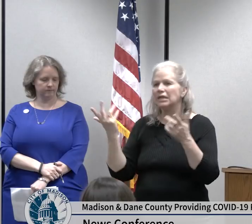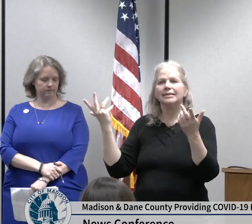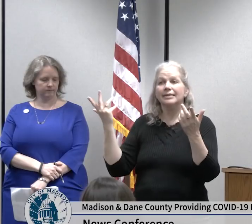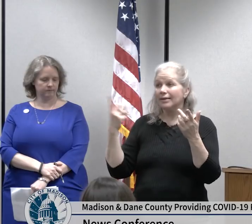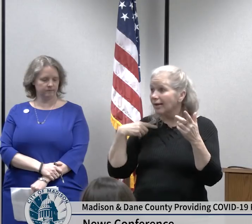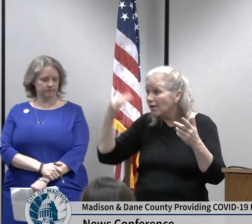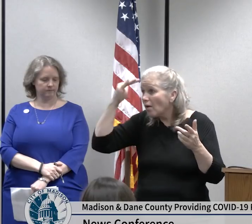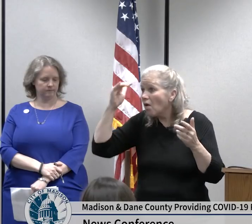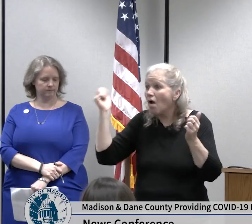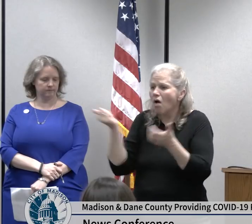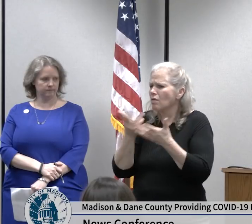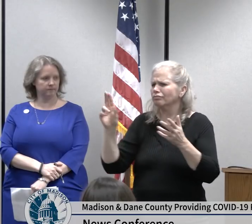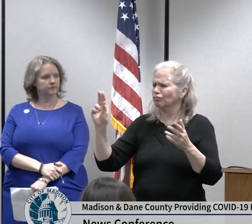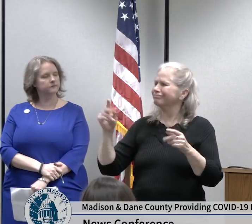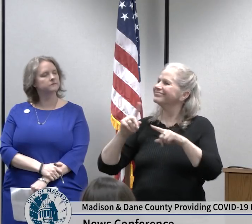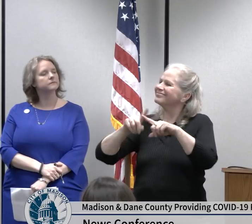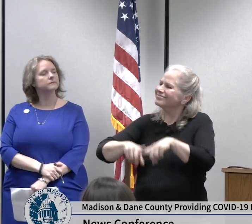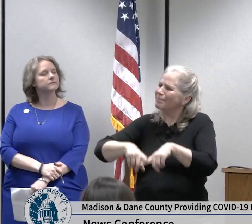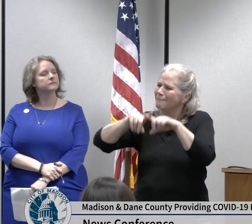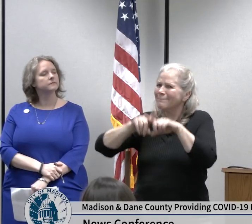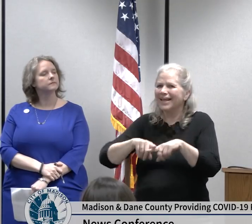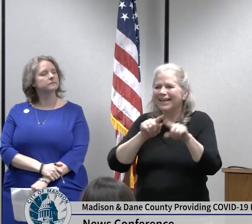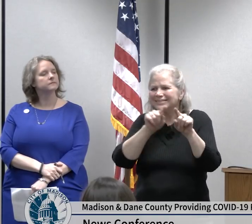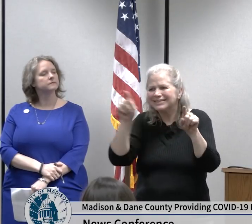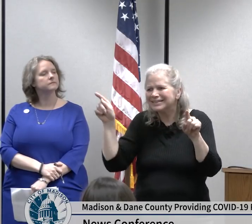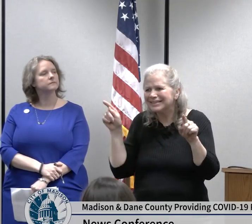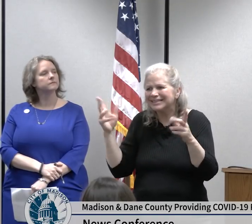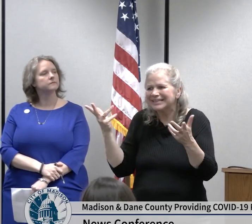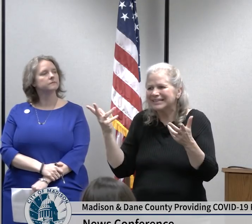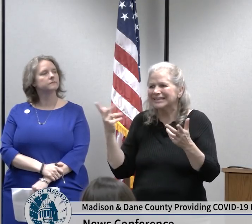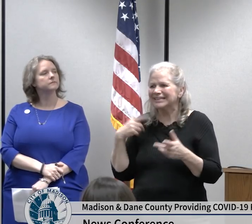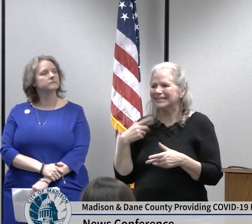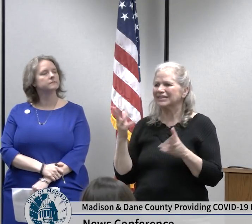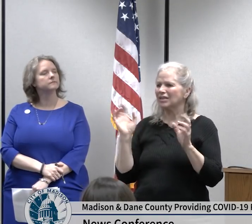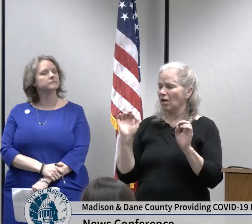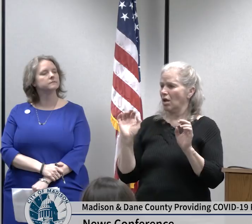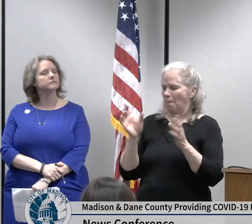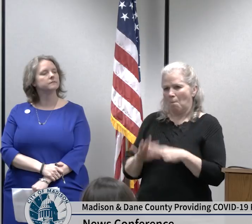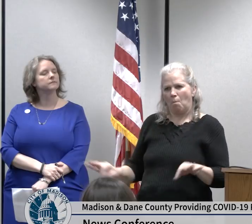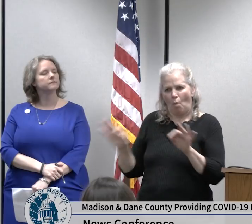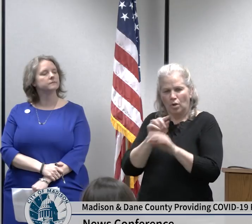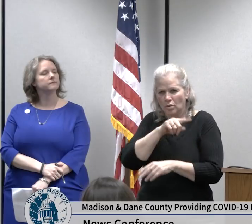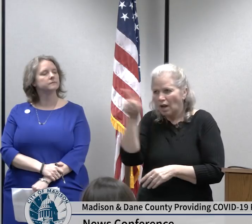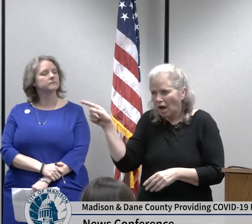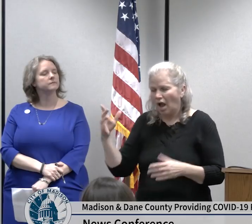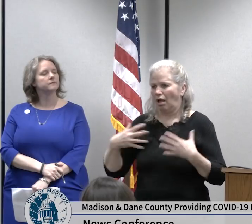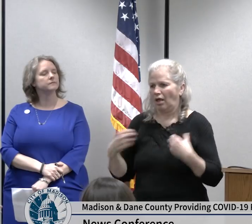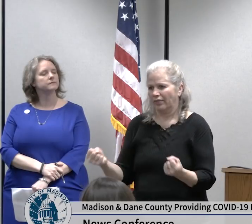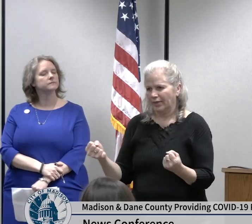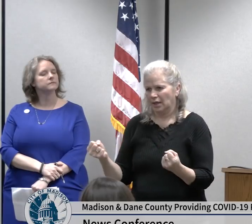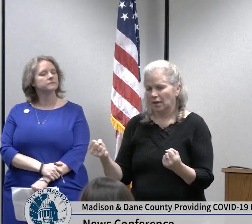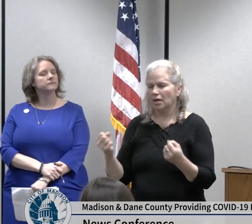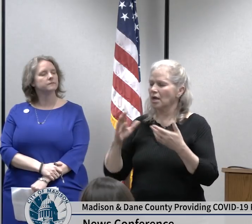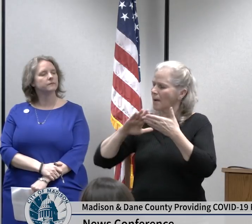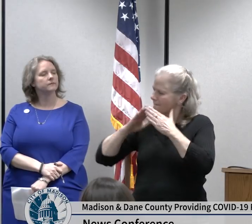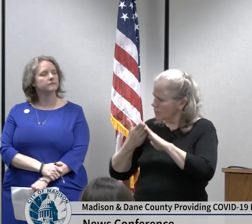who deliver those services healthy we're in the process of building a community-wide emergency command center that includes our education